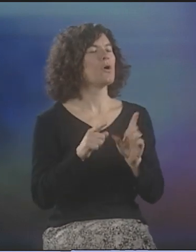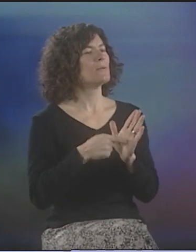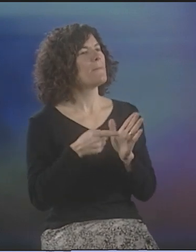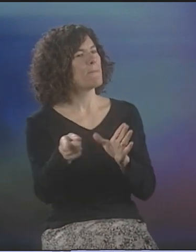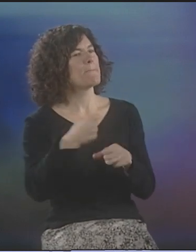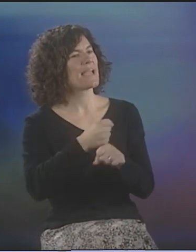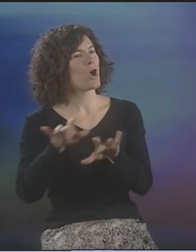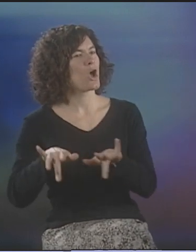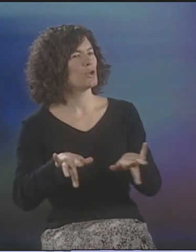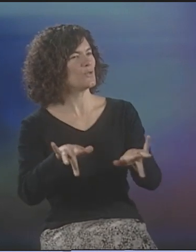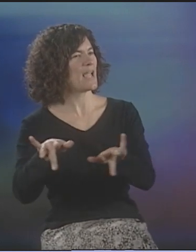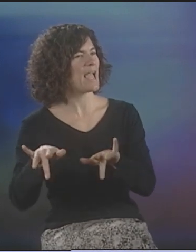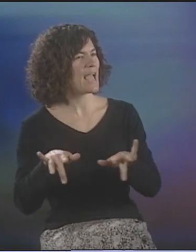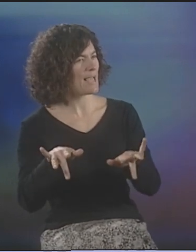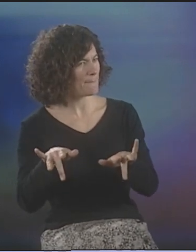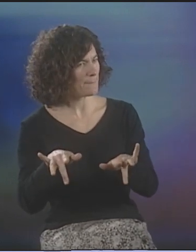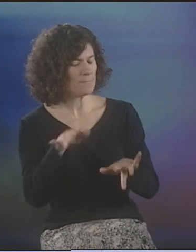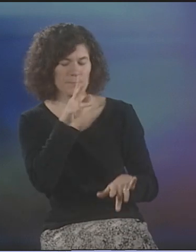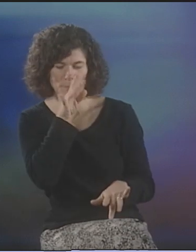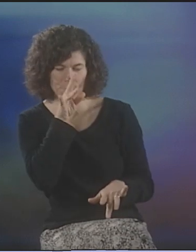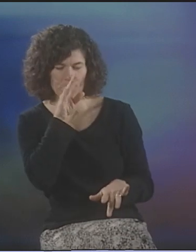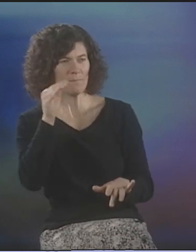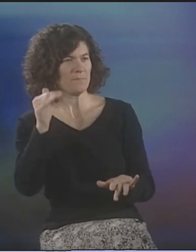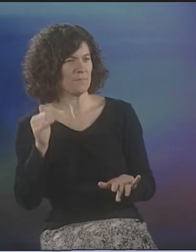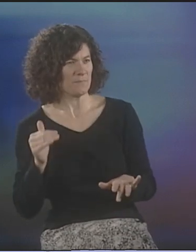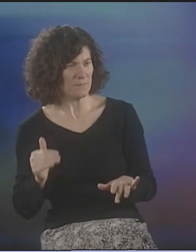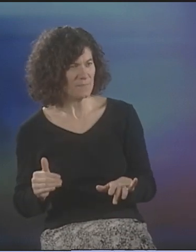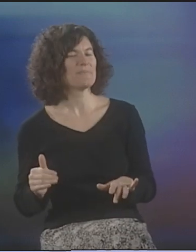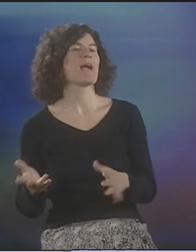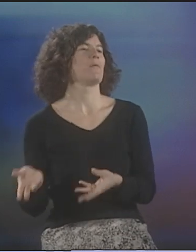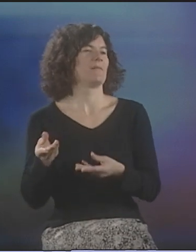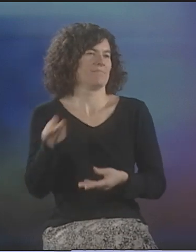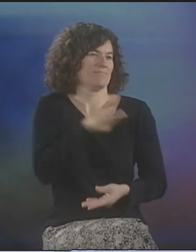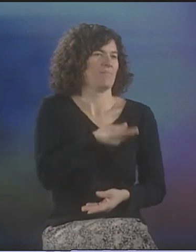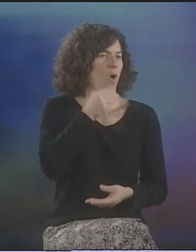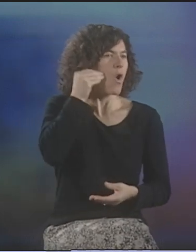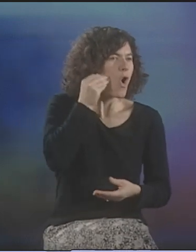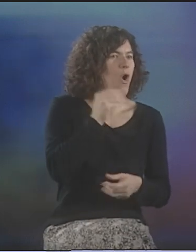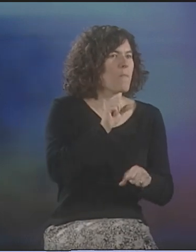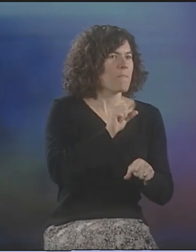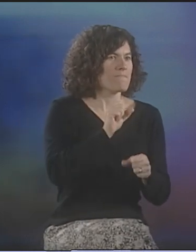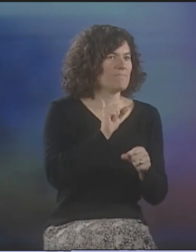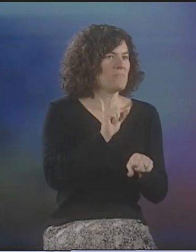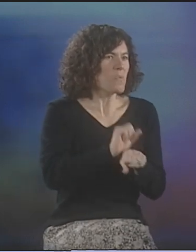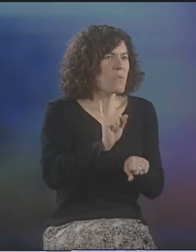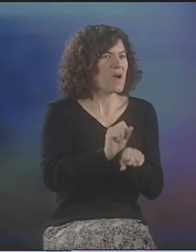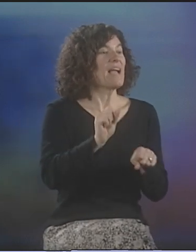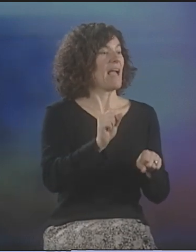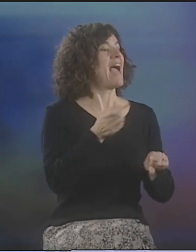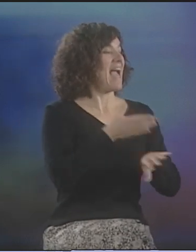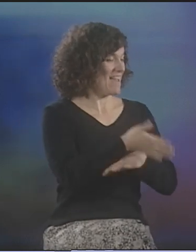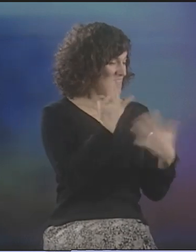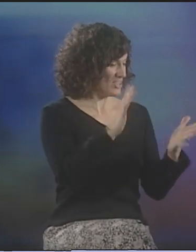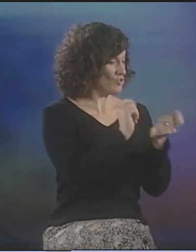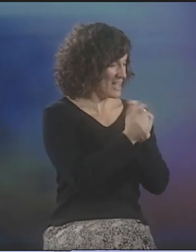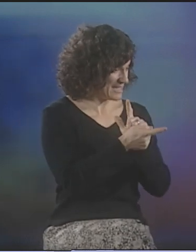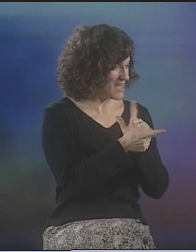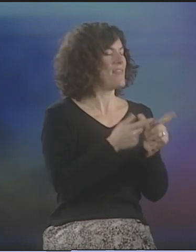HE WOULD MAKE AUDIO RECORDINGS ONCE IN A WHILE AND THEN HE WOULD GIVE ME THE WHOLE SET, AND THEN I COULD TAKE THEM HOME AND WORK ON IT. SO, FIRST I WOULD TRANSLATE, AND THEN I WOULD